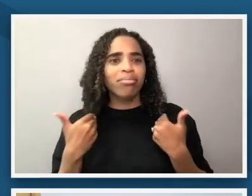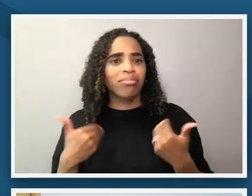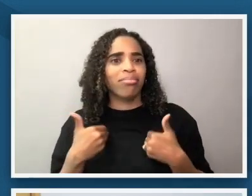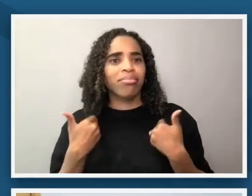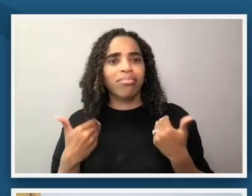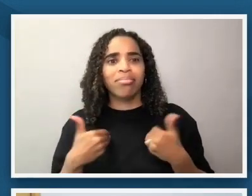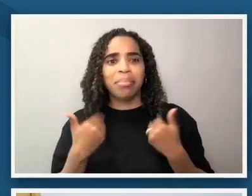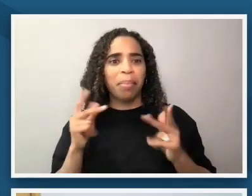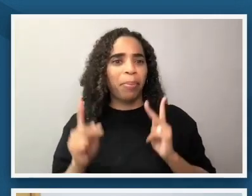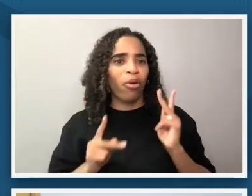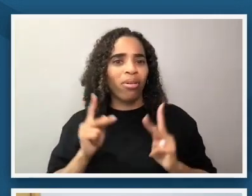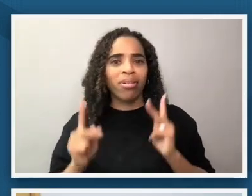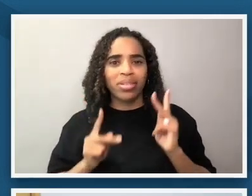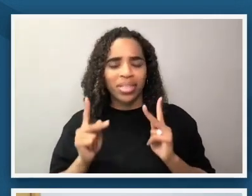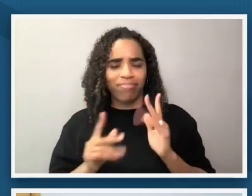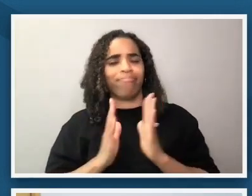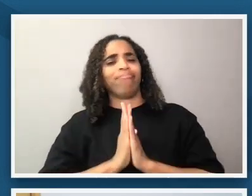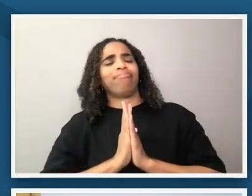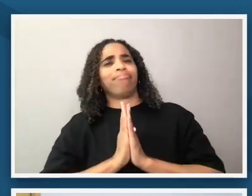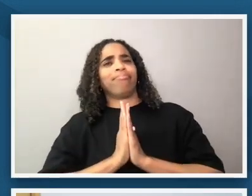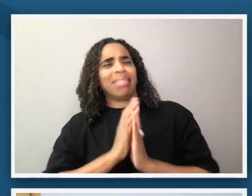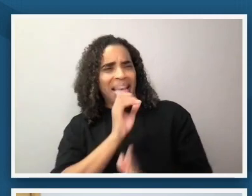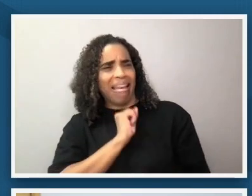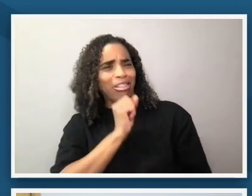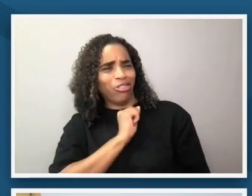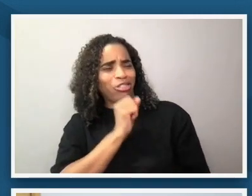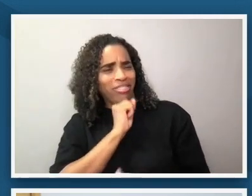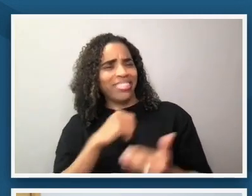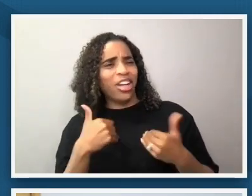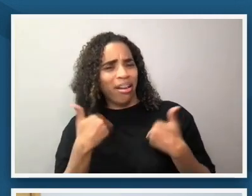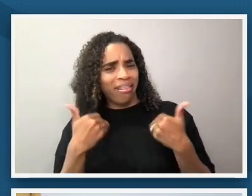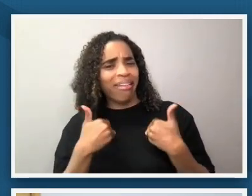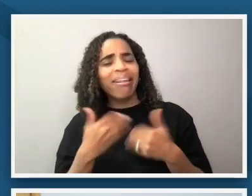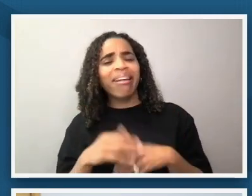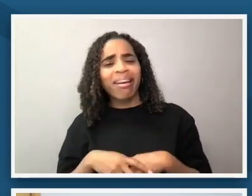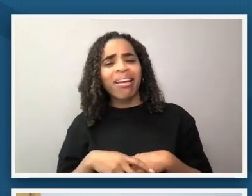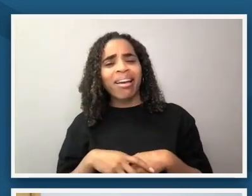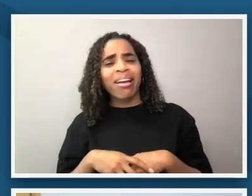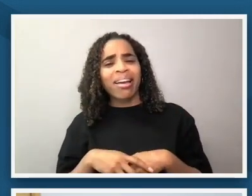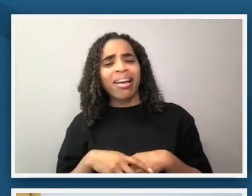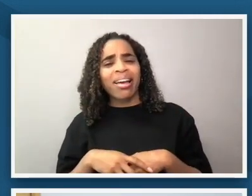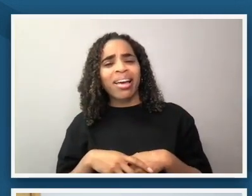and that stands out to me um